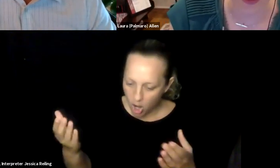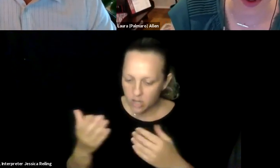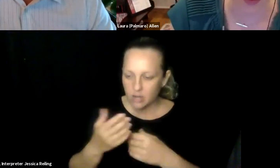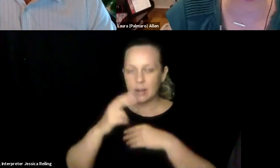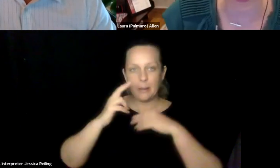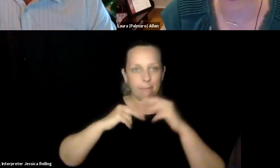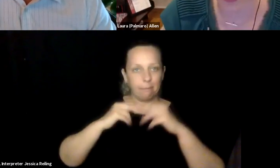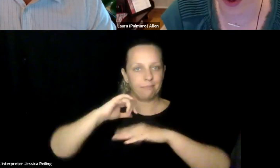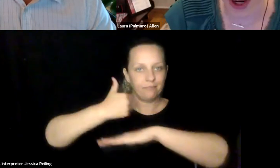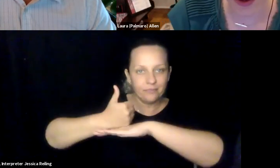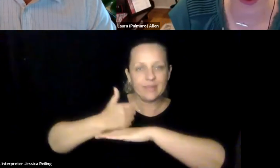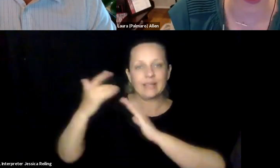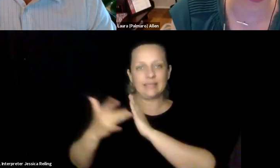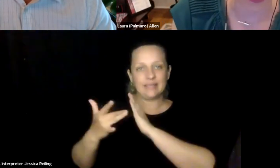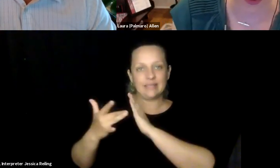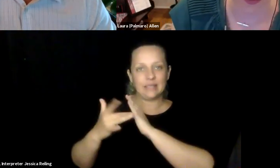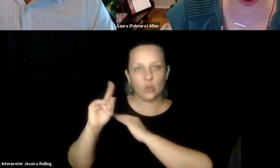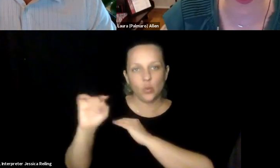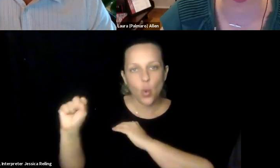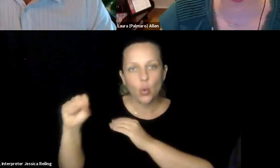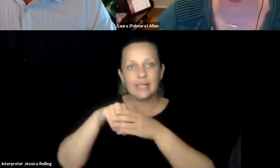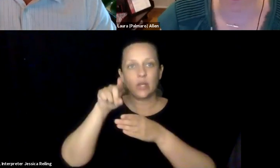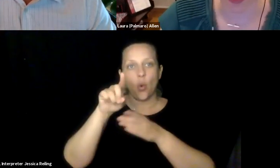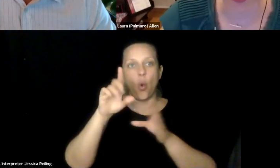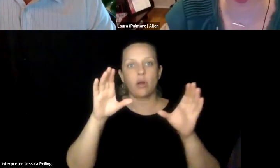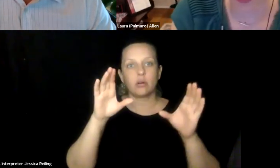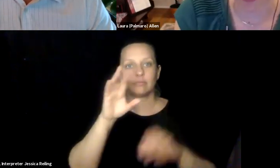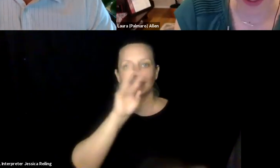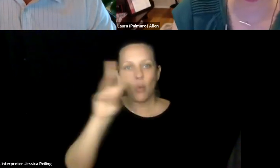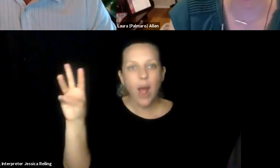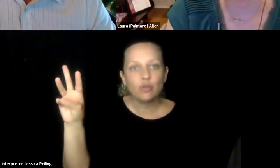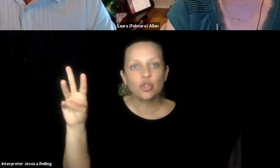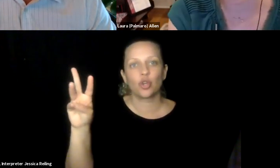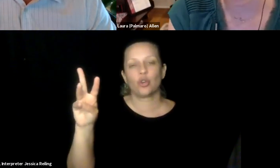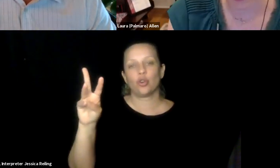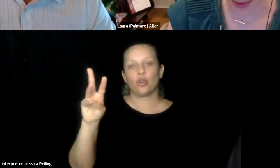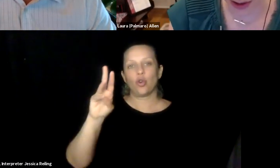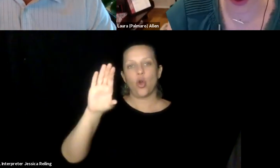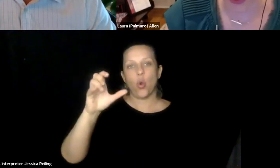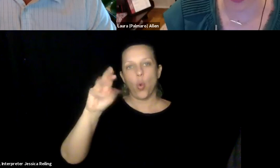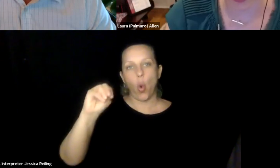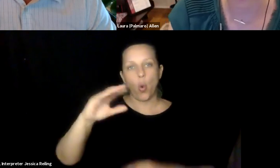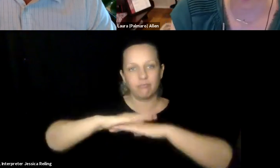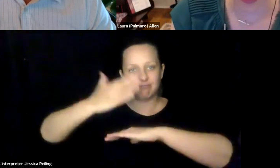leading the Chrome and accessibility teams, rooted in the product space, so working on building out the different assistive tools into the